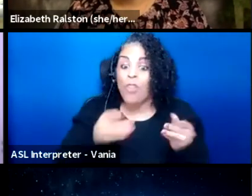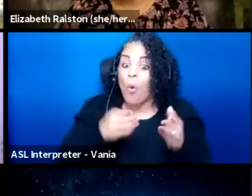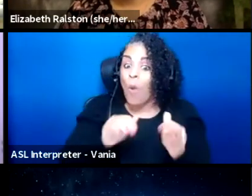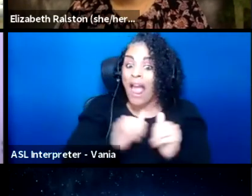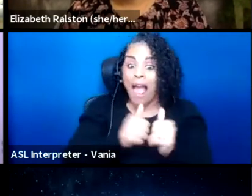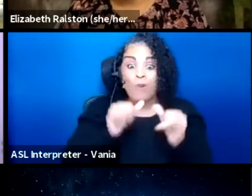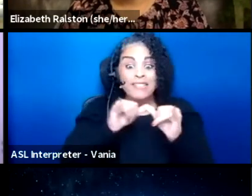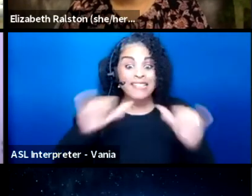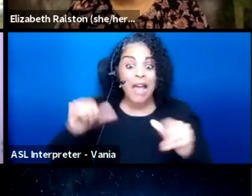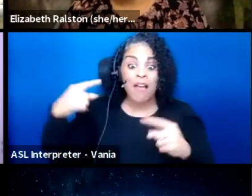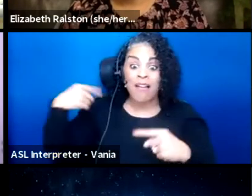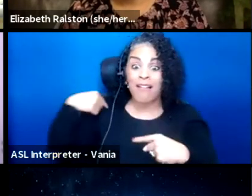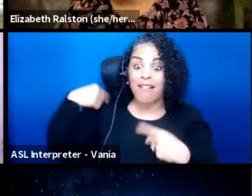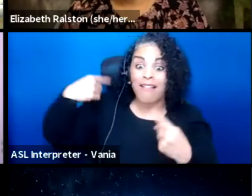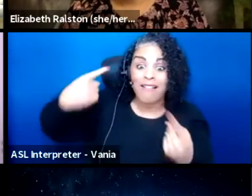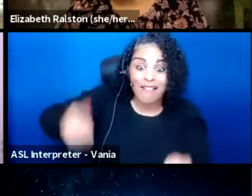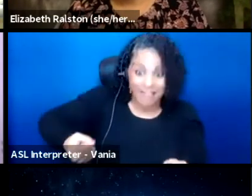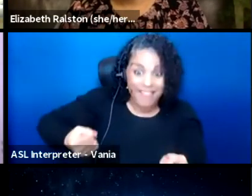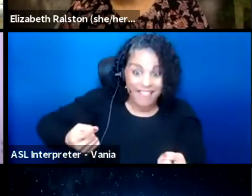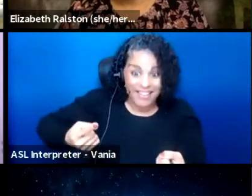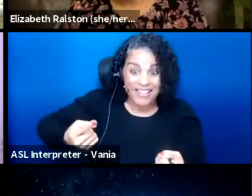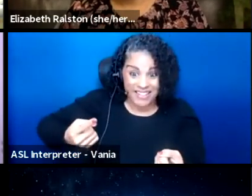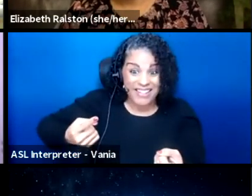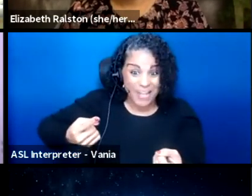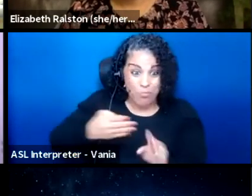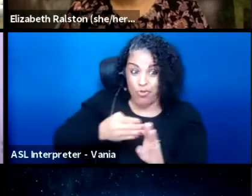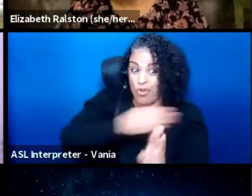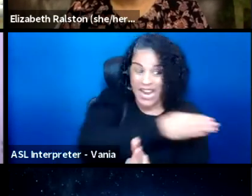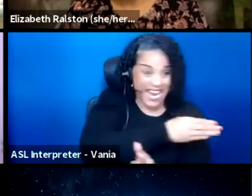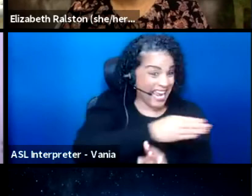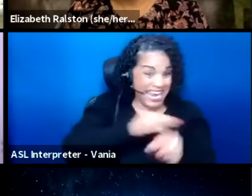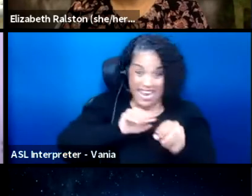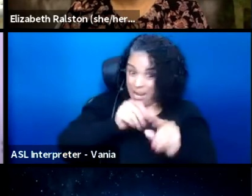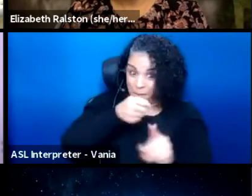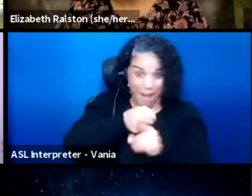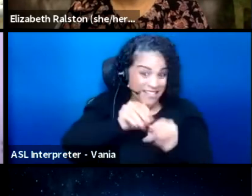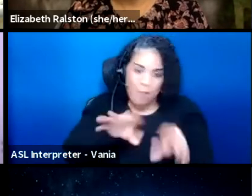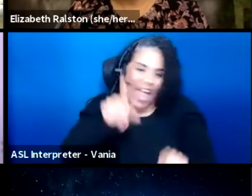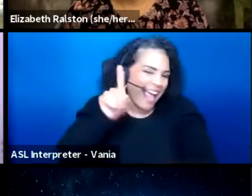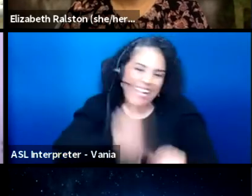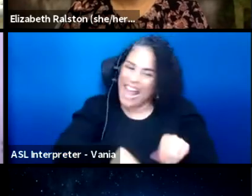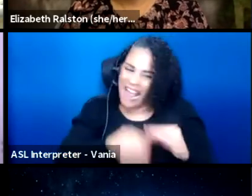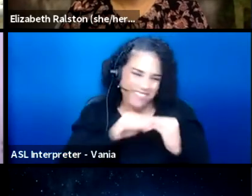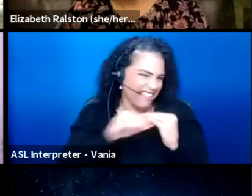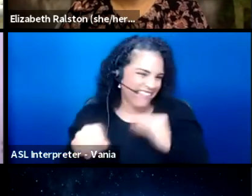been upheld in the past pre-pandemic cannot be sustained. It never has been sustainable,